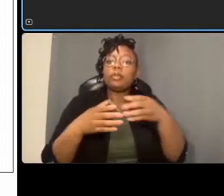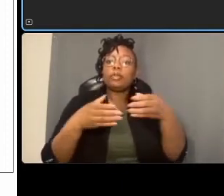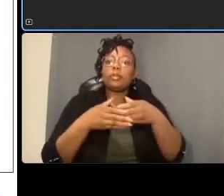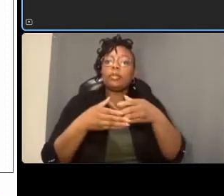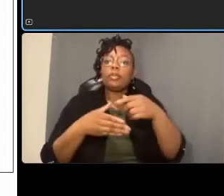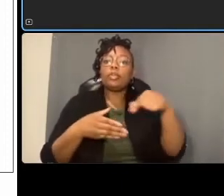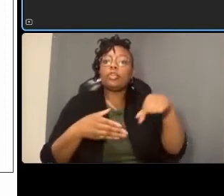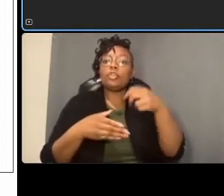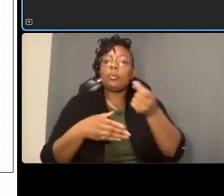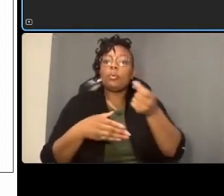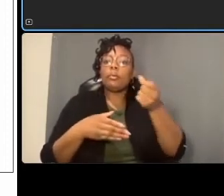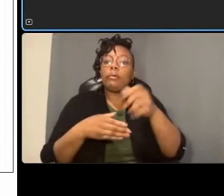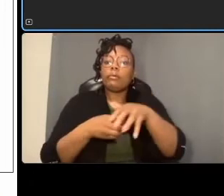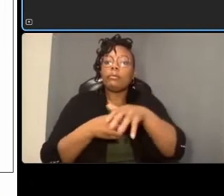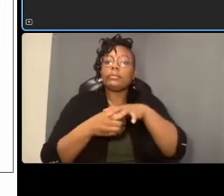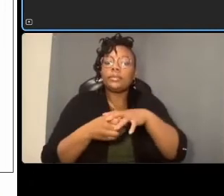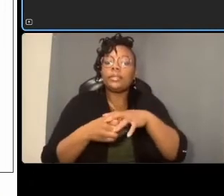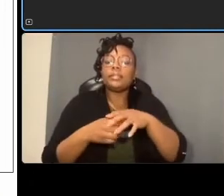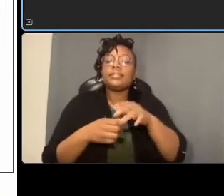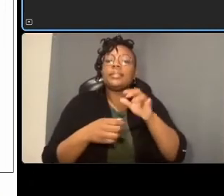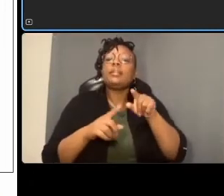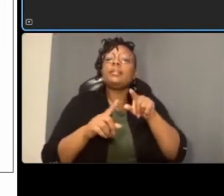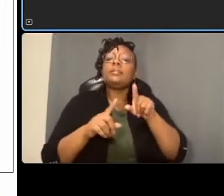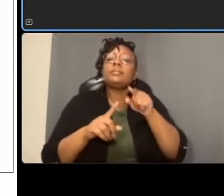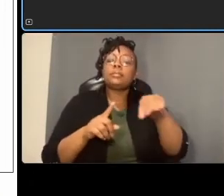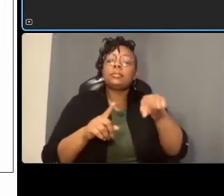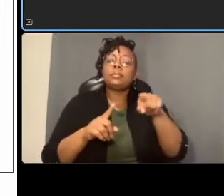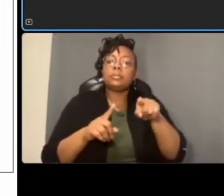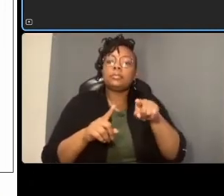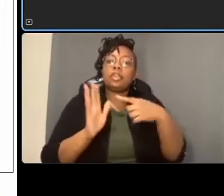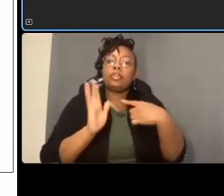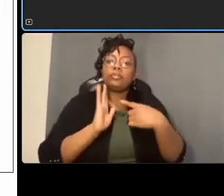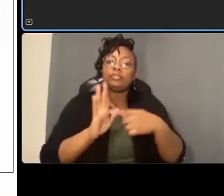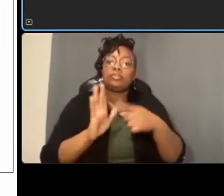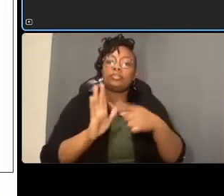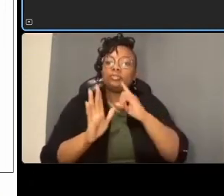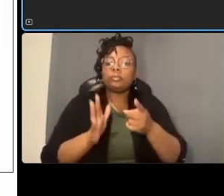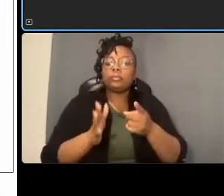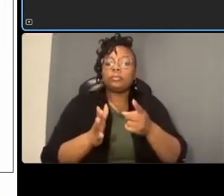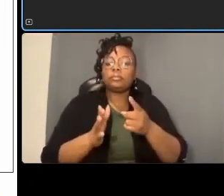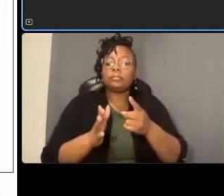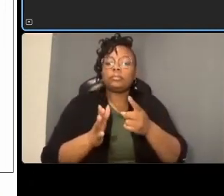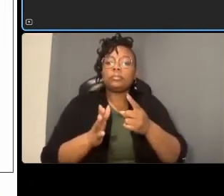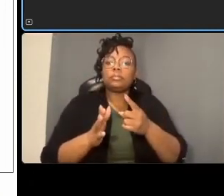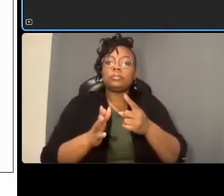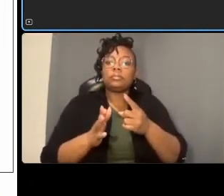are just um shown really um sparingly in the concept but certainly other intersections will